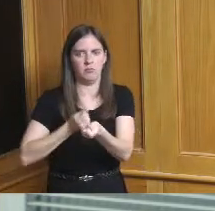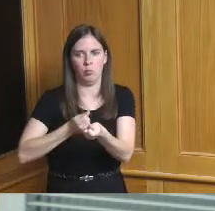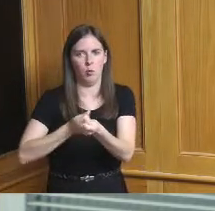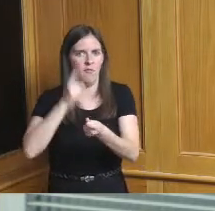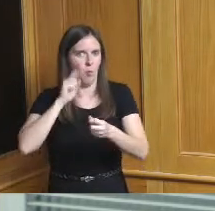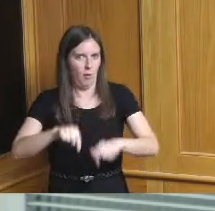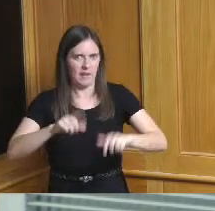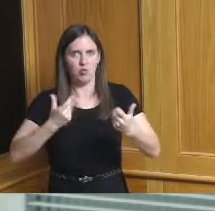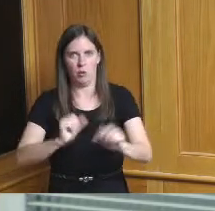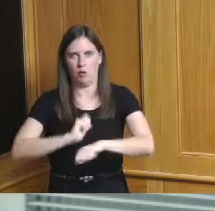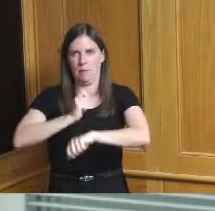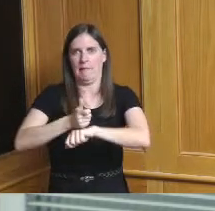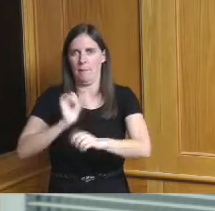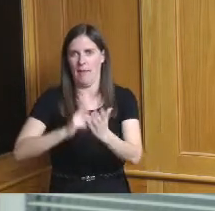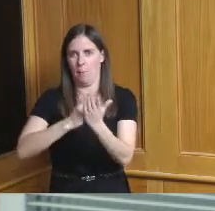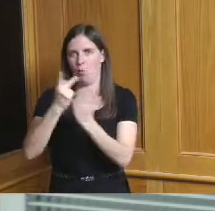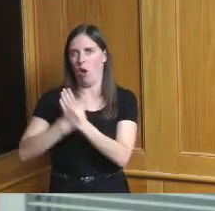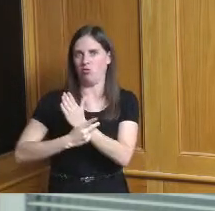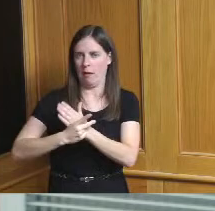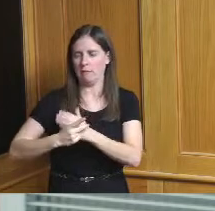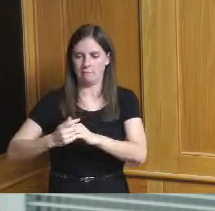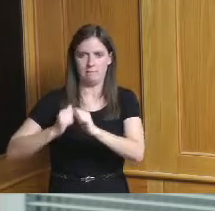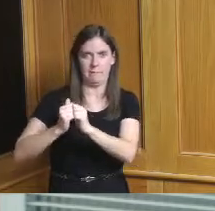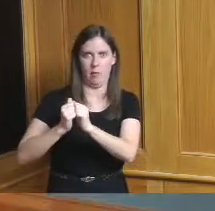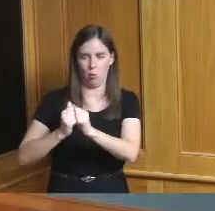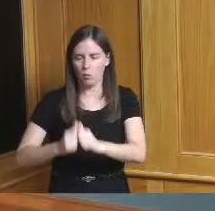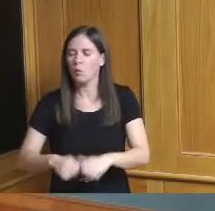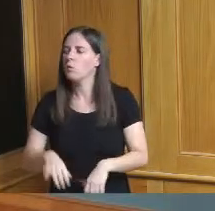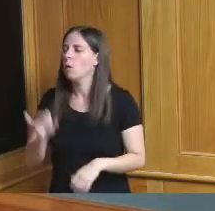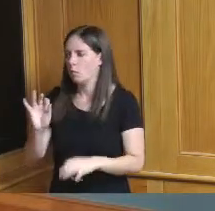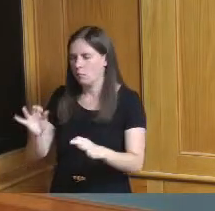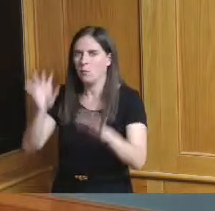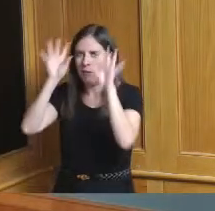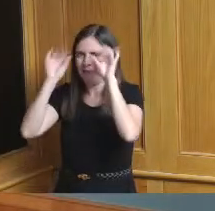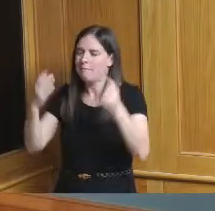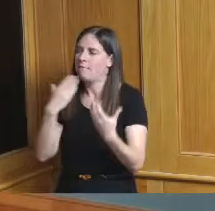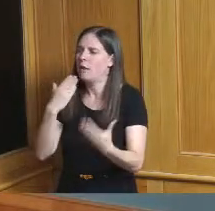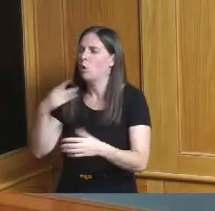try to put that project together very good so Paul before you leave Jeff our next